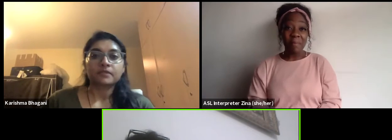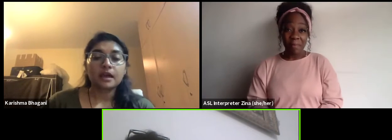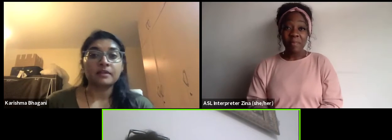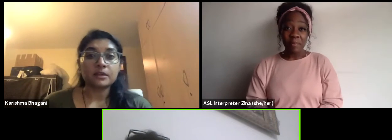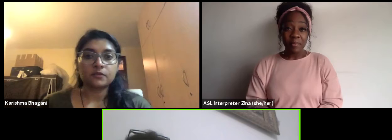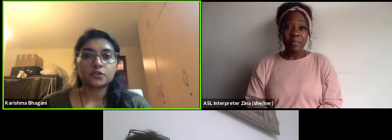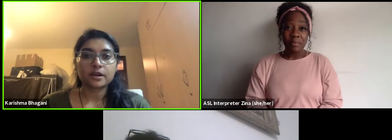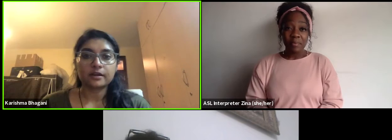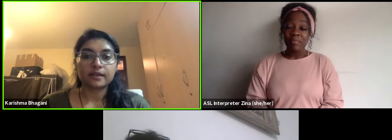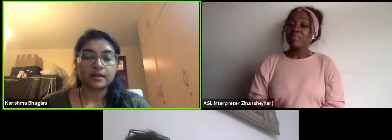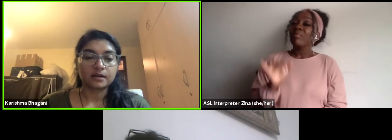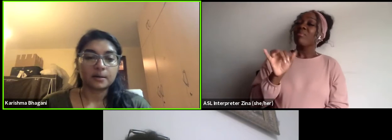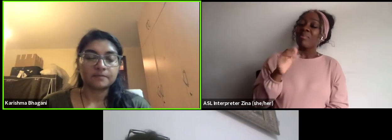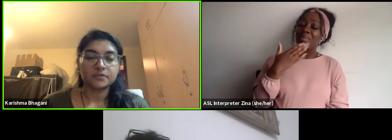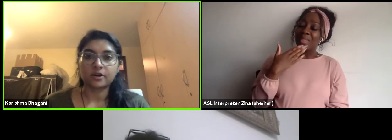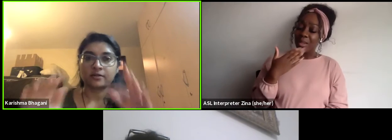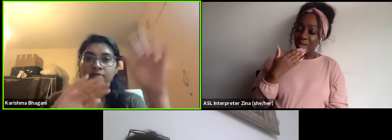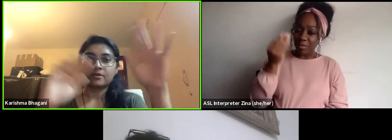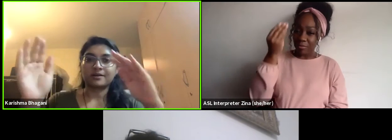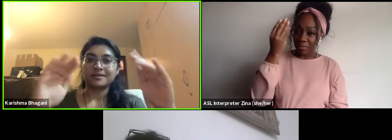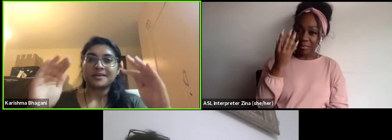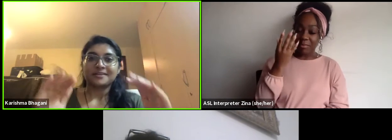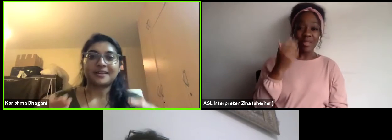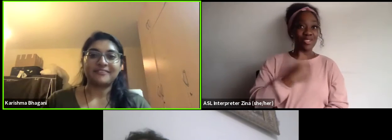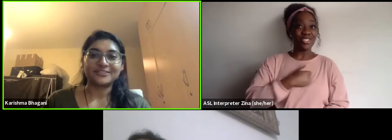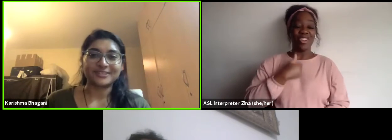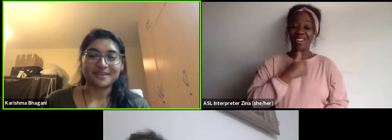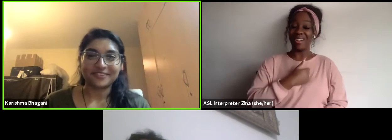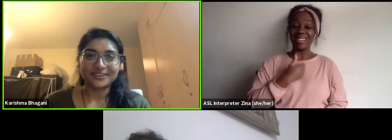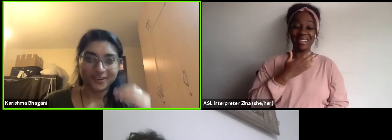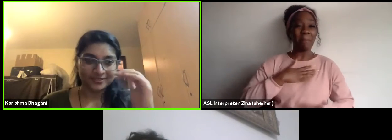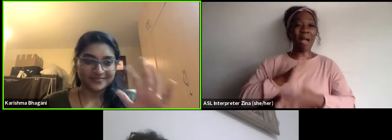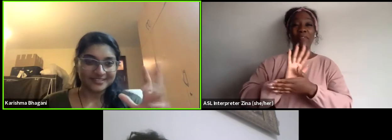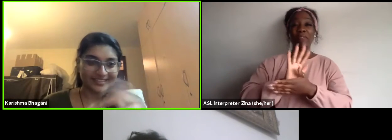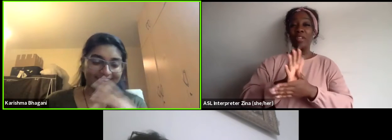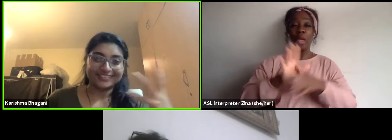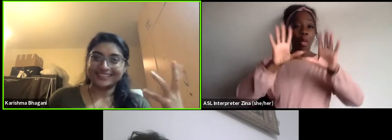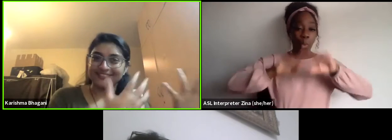Yeah thank you for sharing that, I'm sorry for having to turn my video off in between I was in the